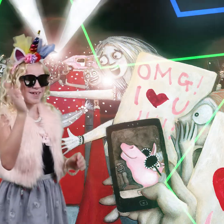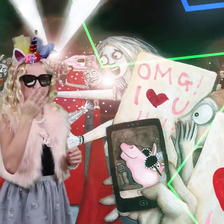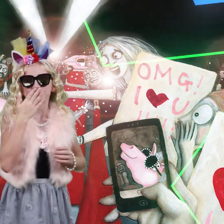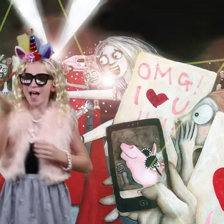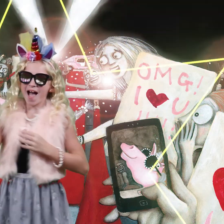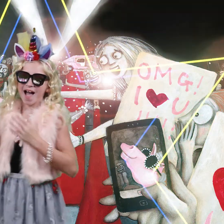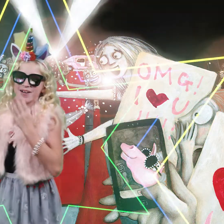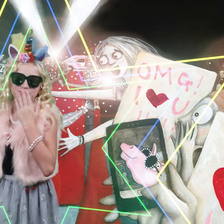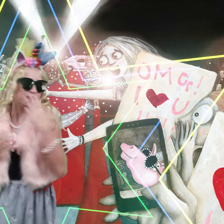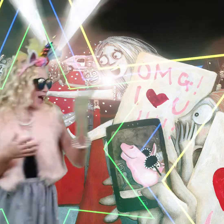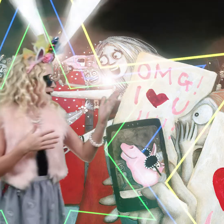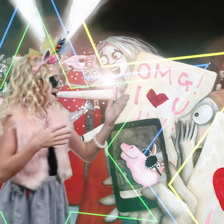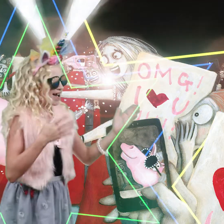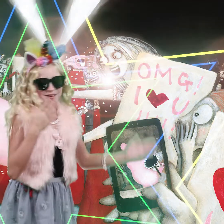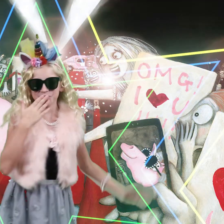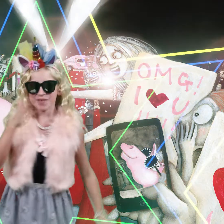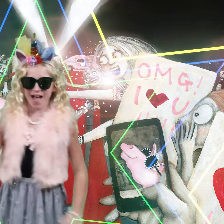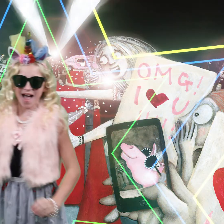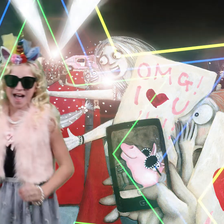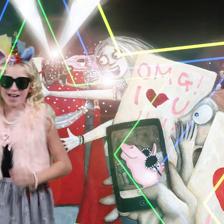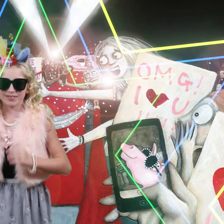*Blowing kisses*